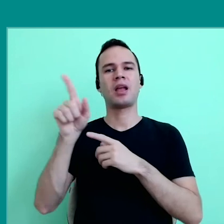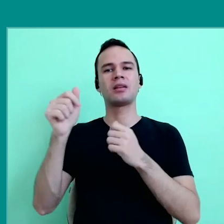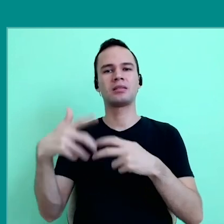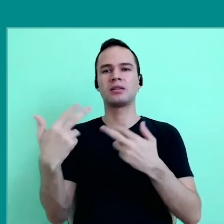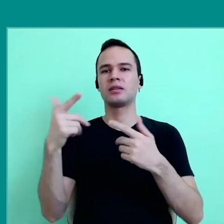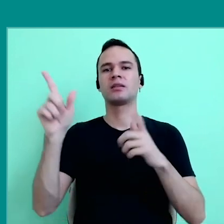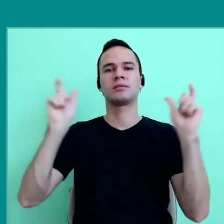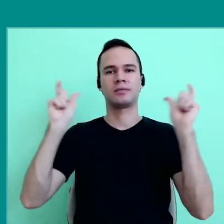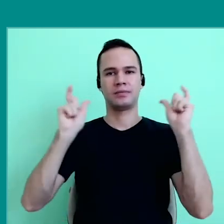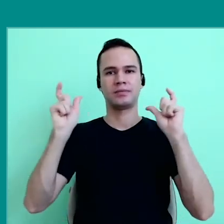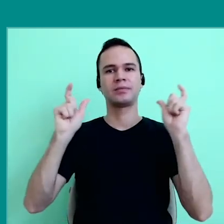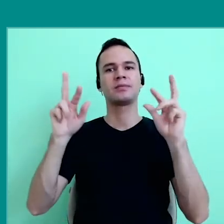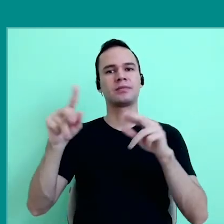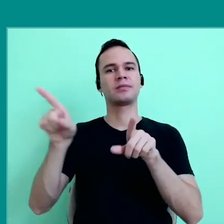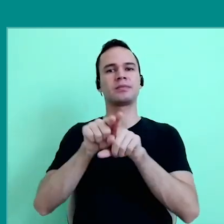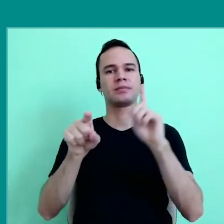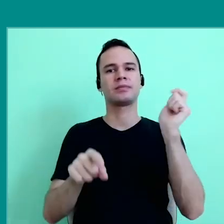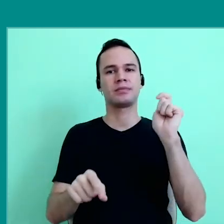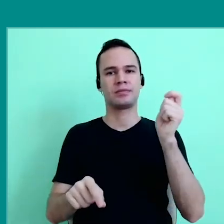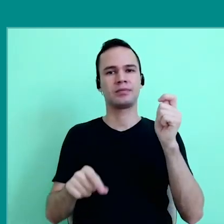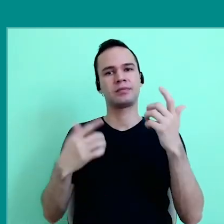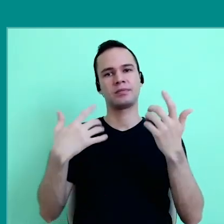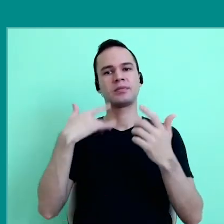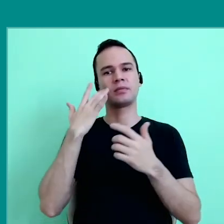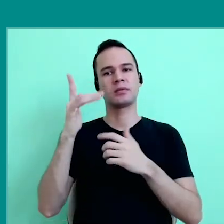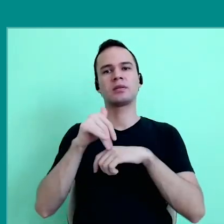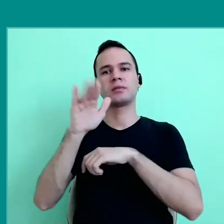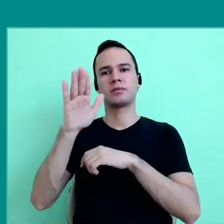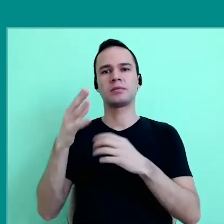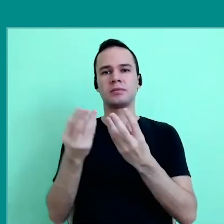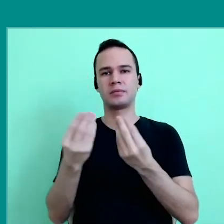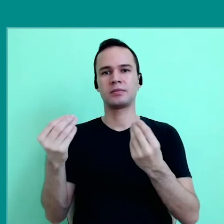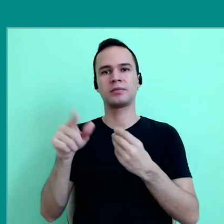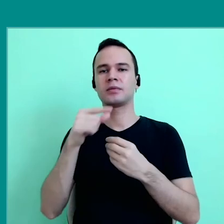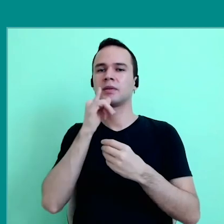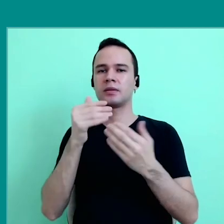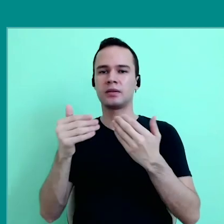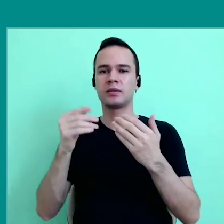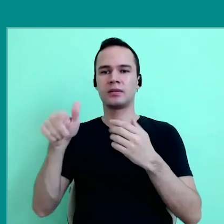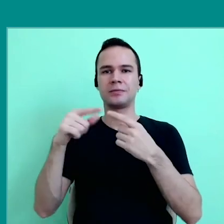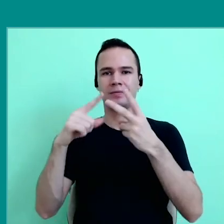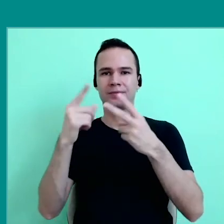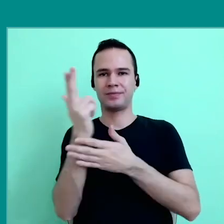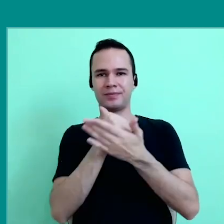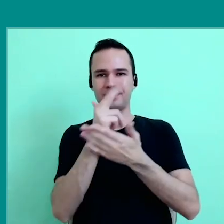we see Mexico, even Argentina, at least I think, most of them, I use as an example these two drawings, the first one,